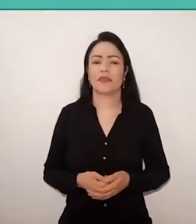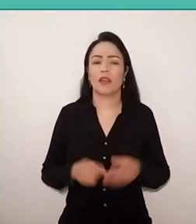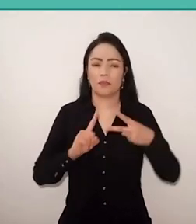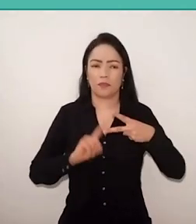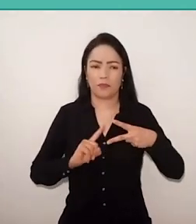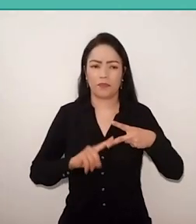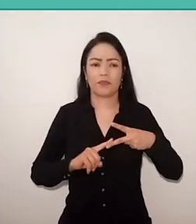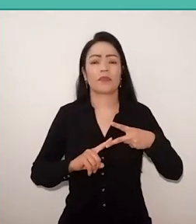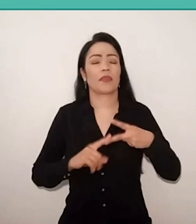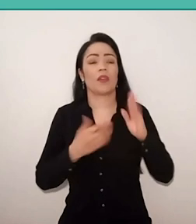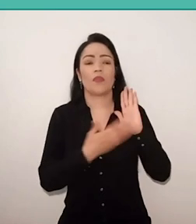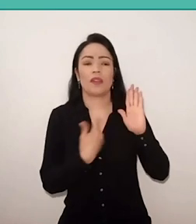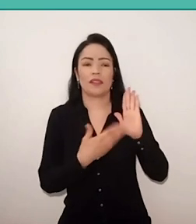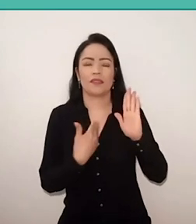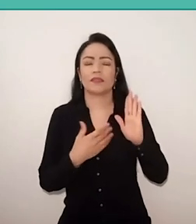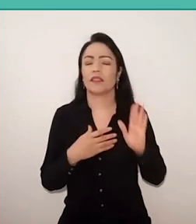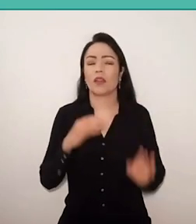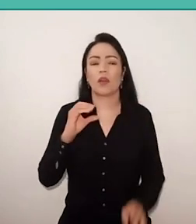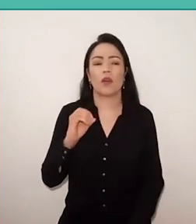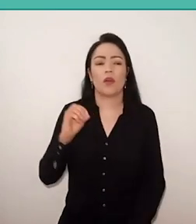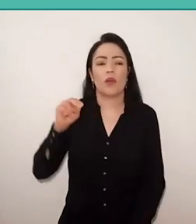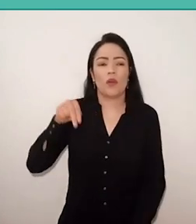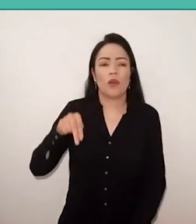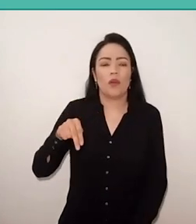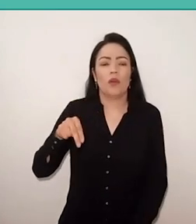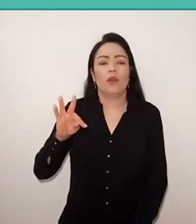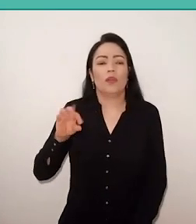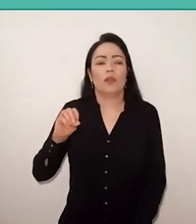is an ontological category, isn't just a communicational category.